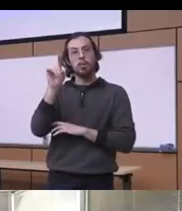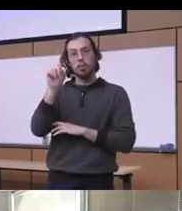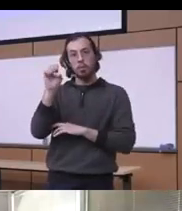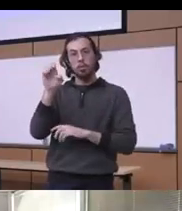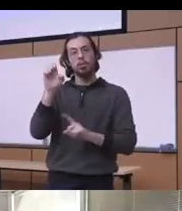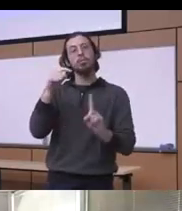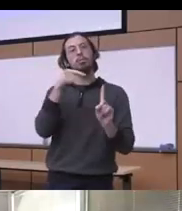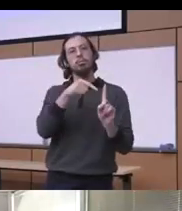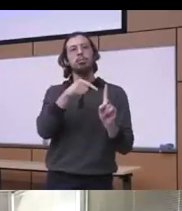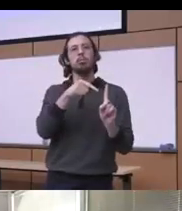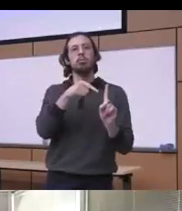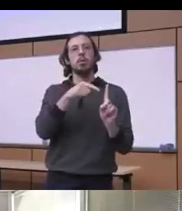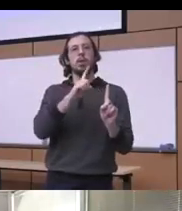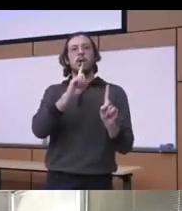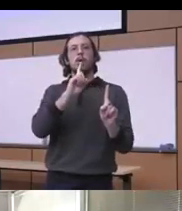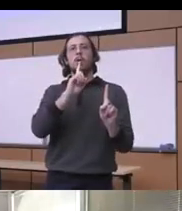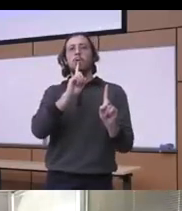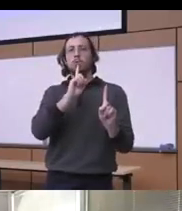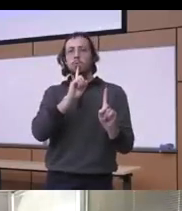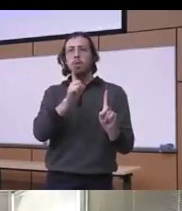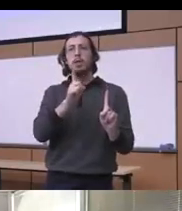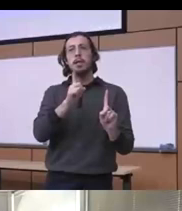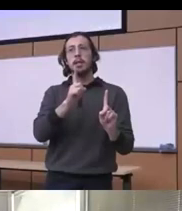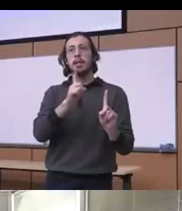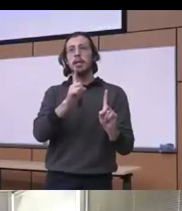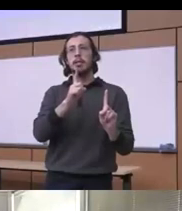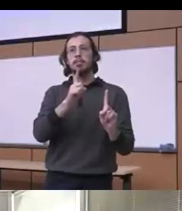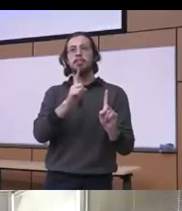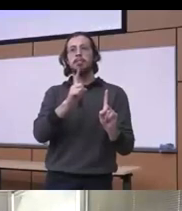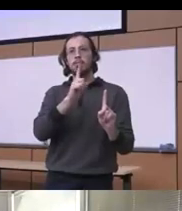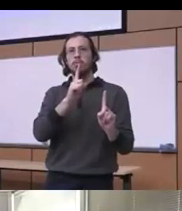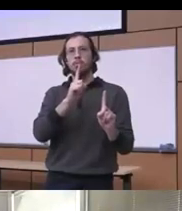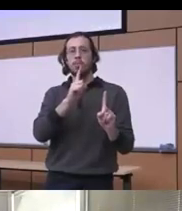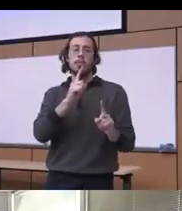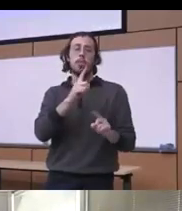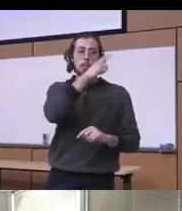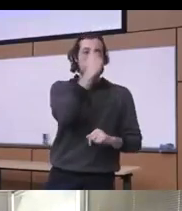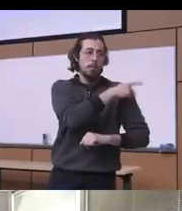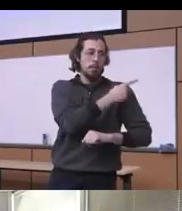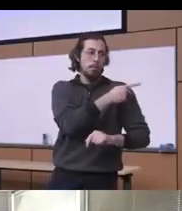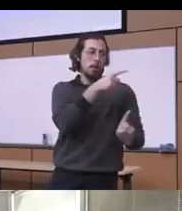they they are really less likely black patients are less likely to receive buprenorphine treatment